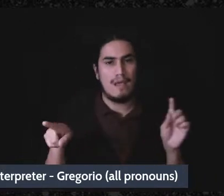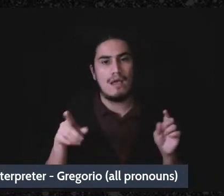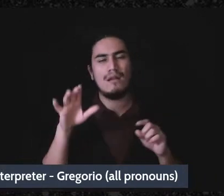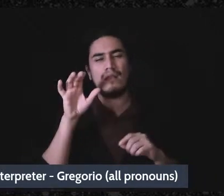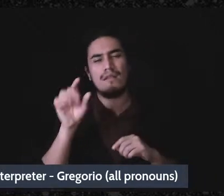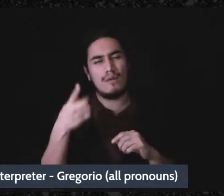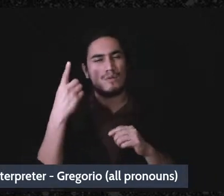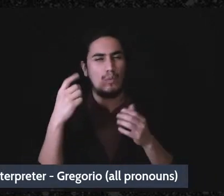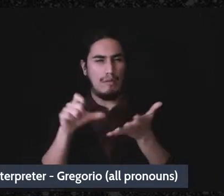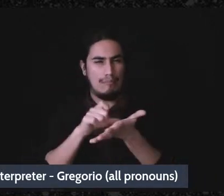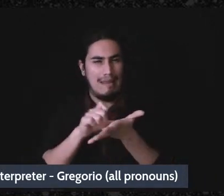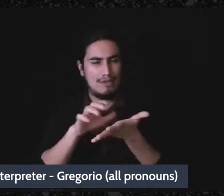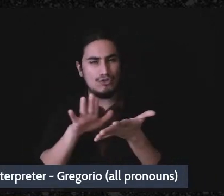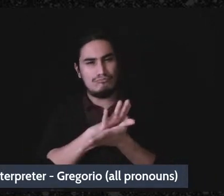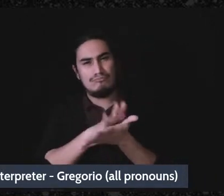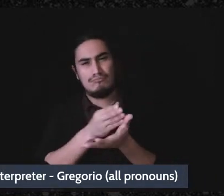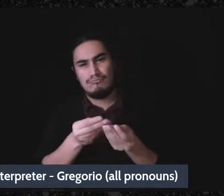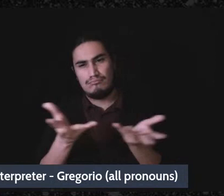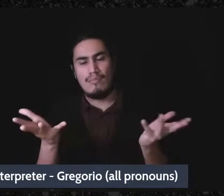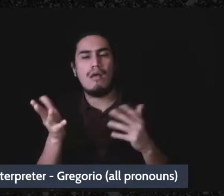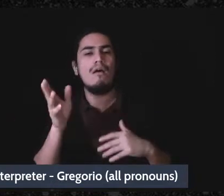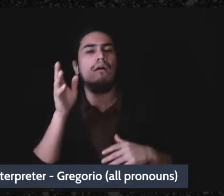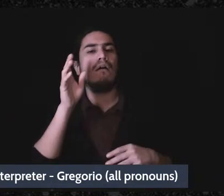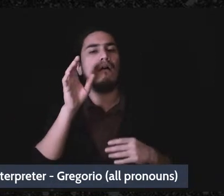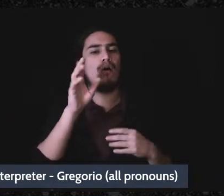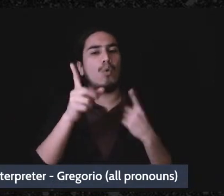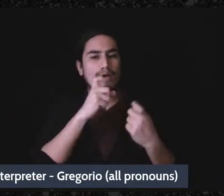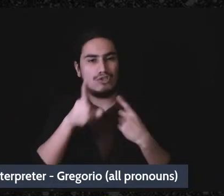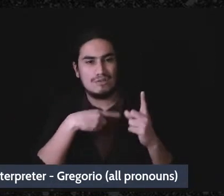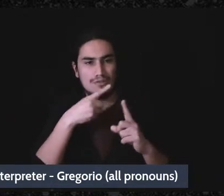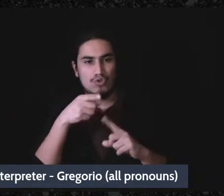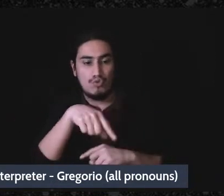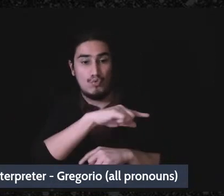that handout has a set of questions about like that groups can think about-about how we're